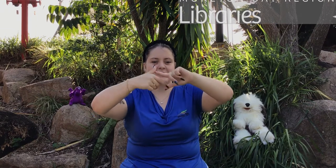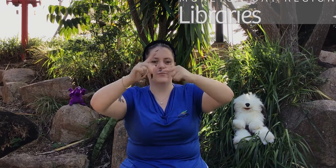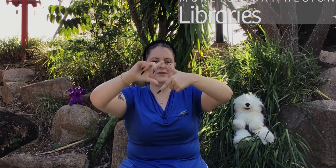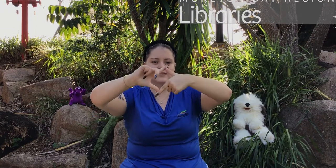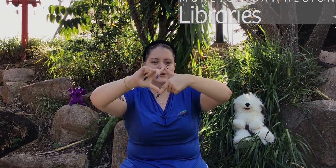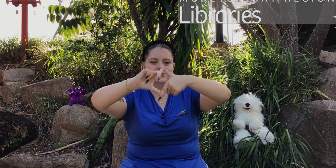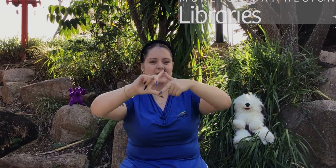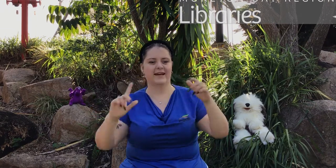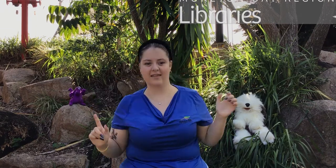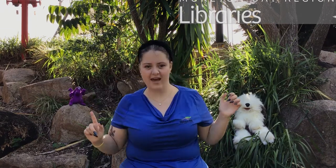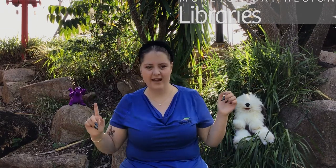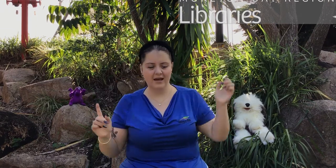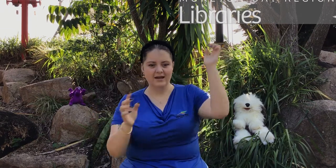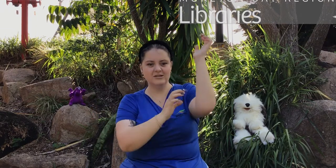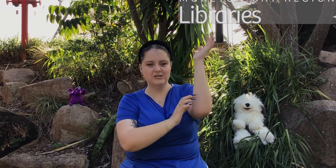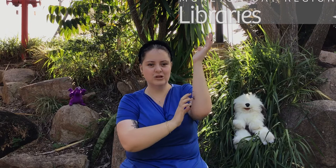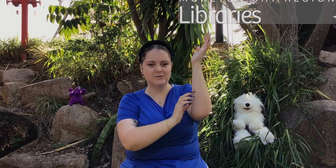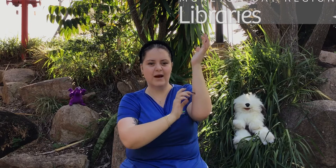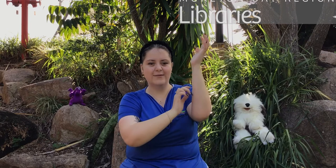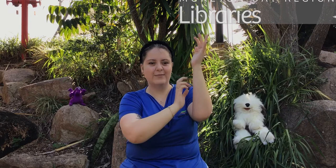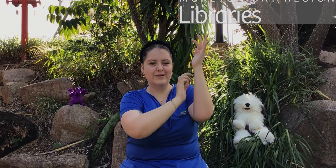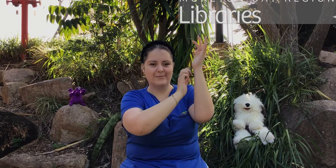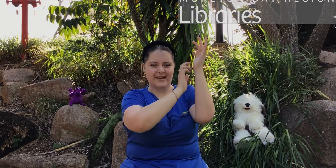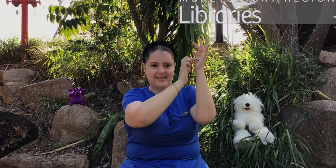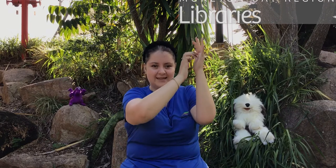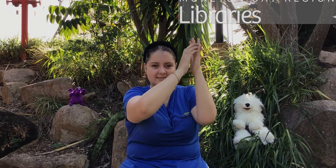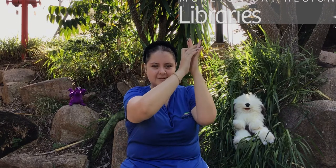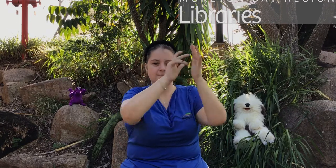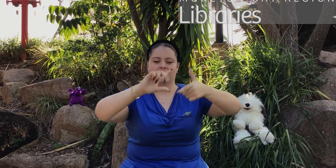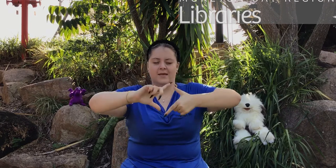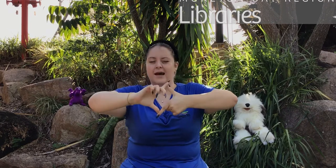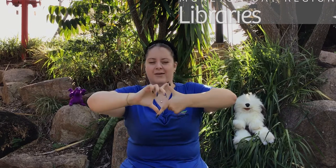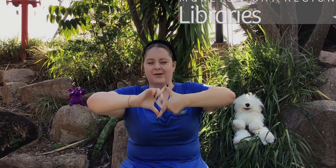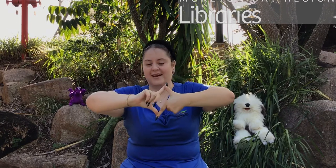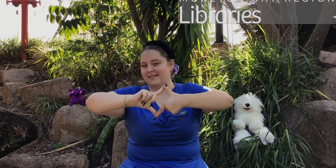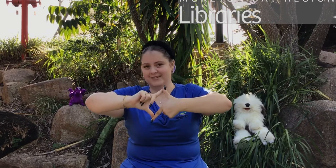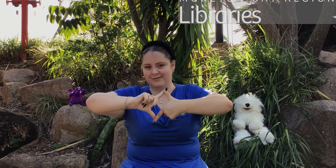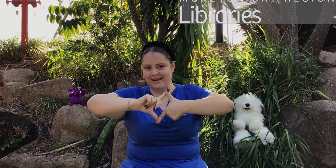wanting to do it like that just do your spider up your arm like this. I'm gonna go like this, ready?